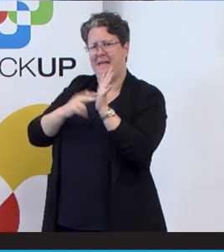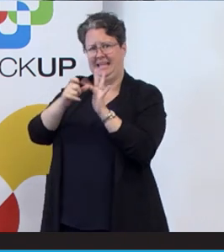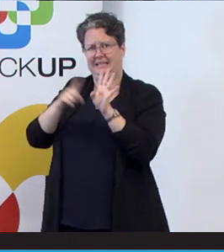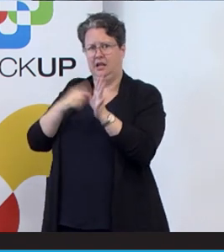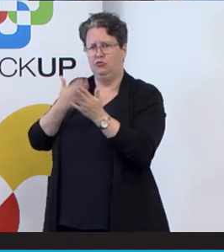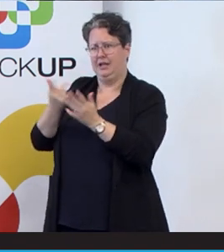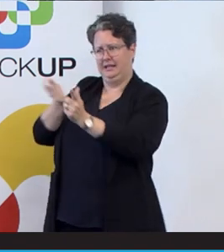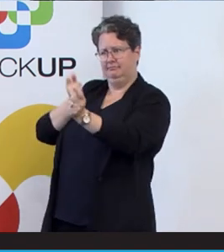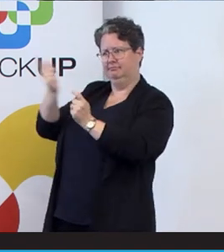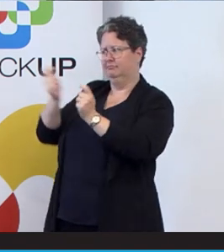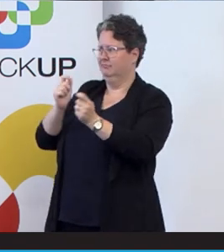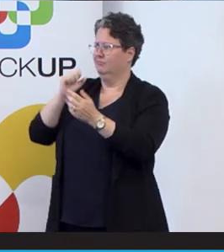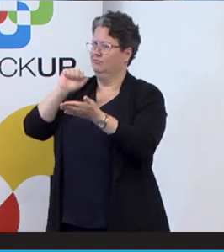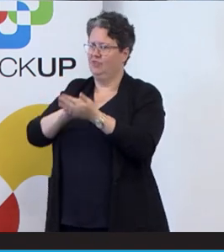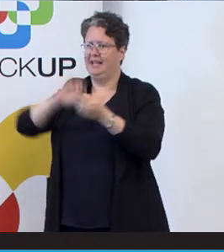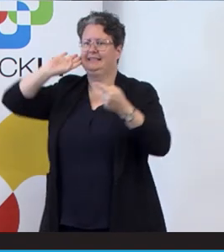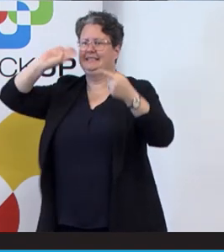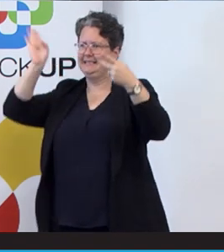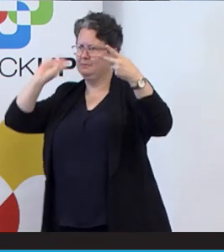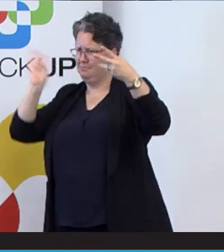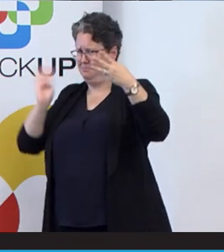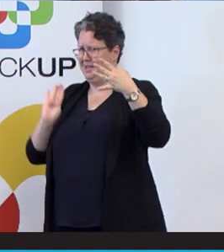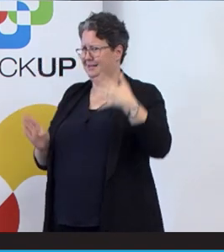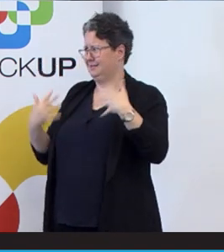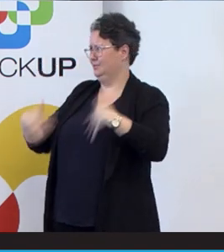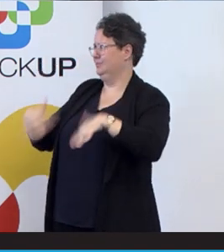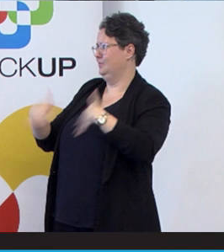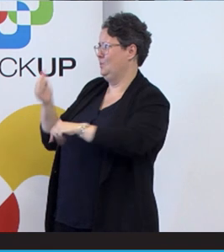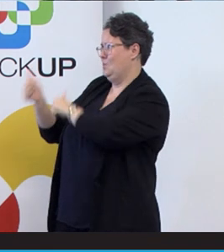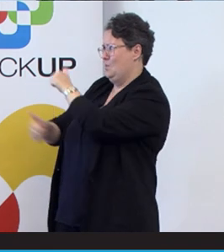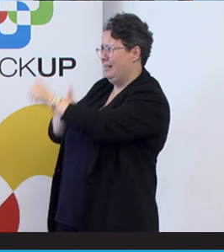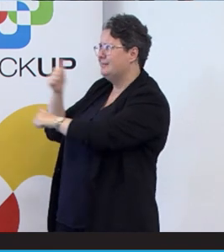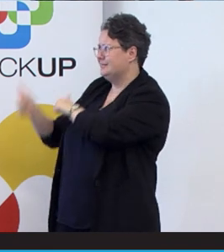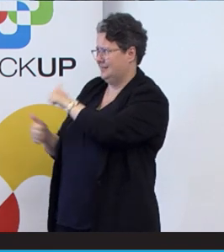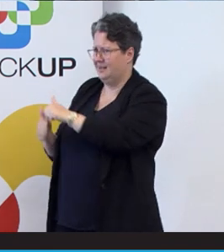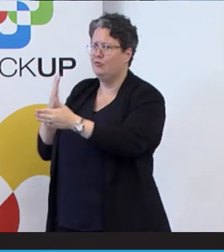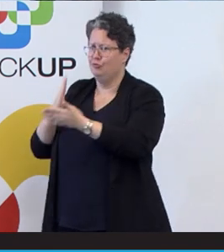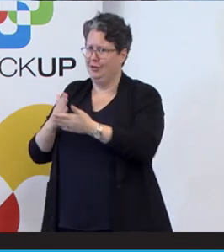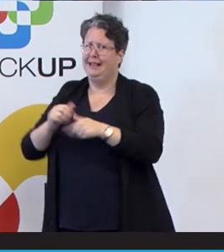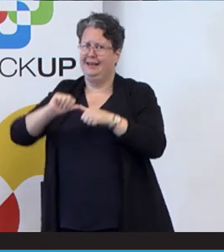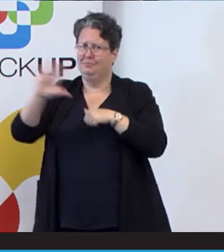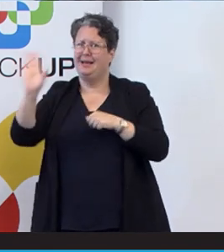speaker list together. Well done. That was really amazing. And special thanks